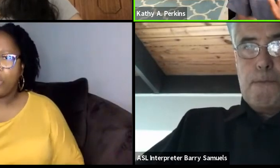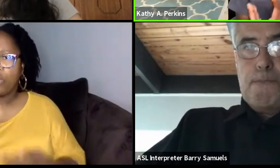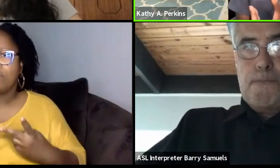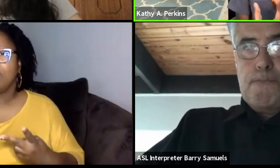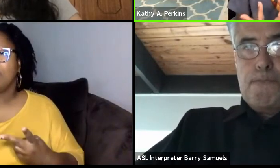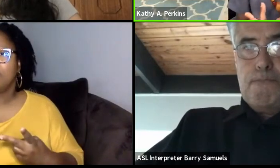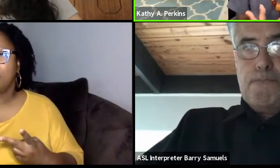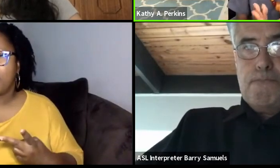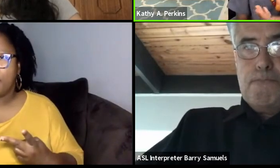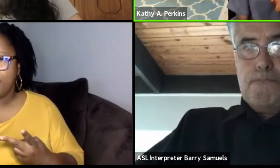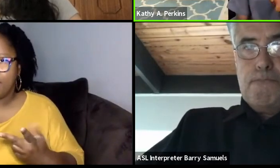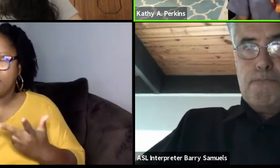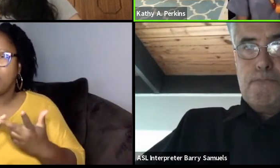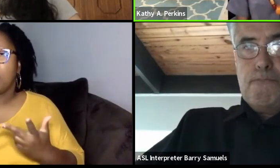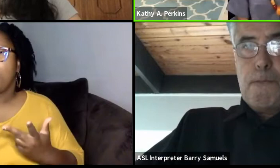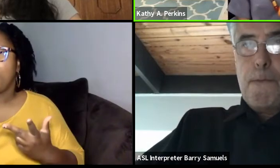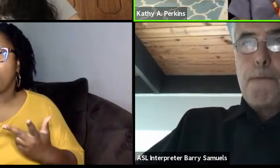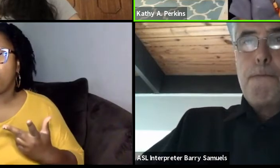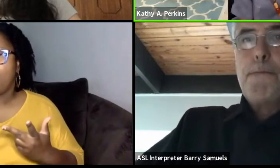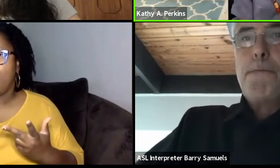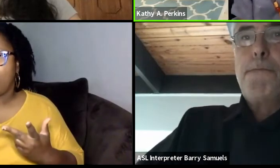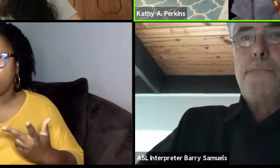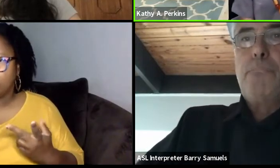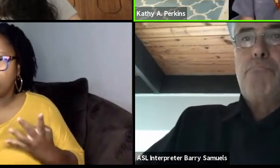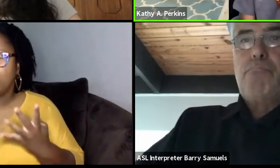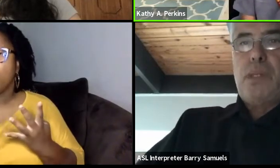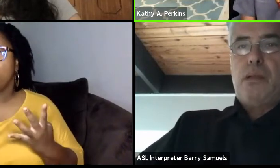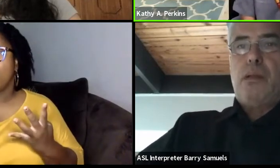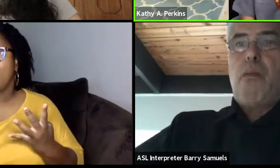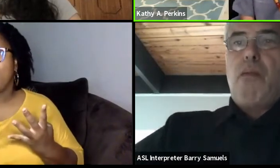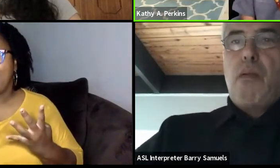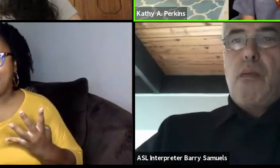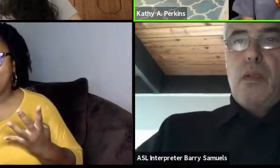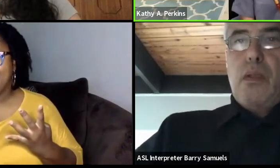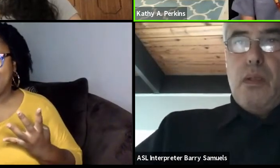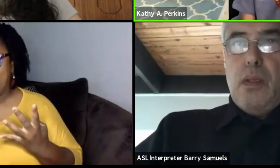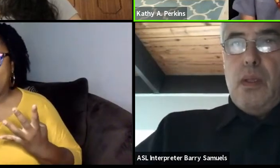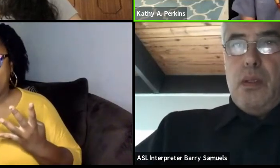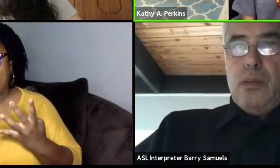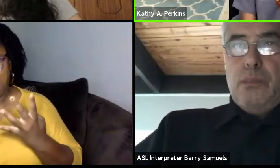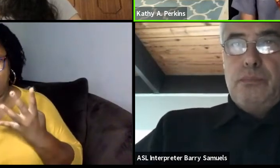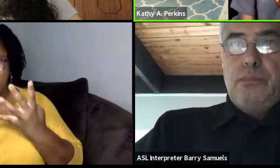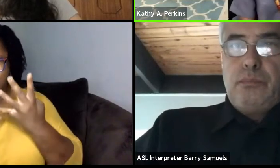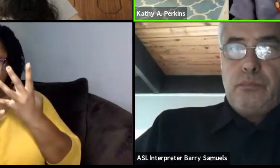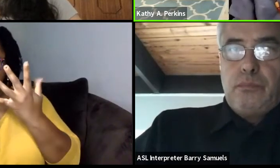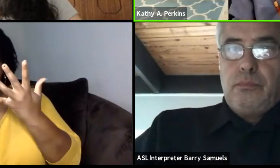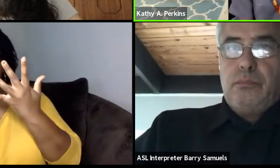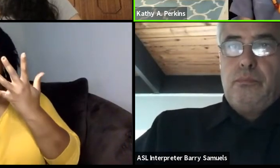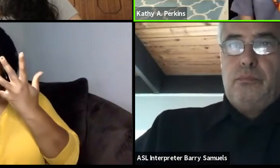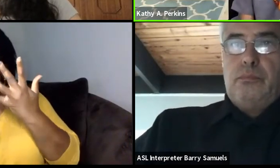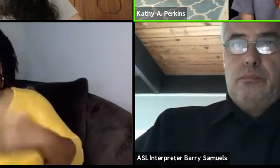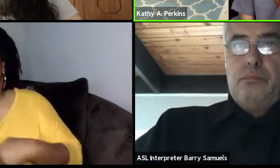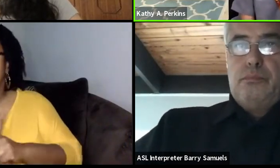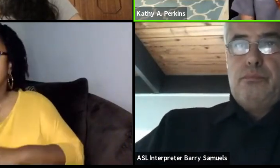North Carolina A&T and one or two other schools to make sure we had black students coming in.